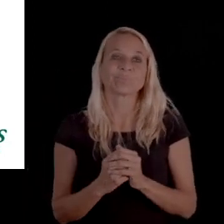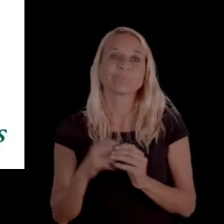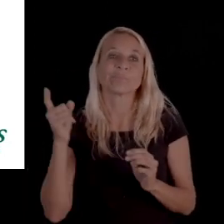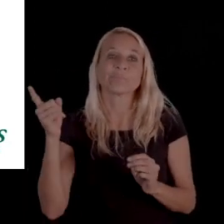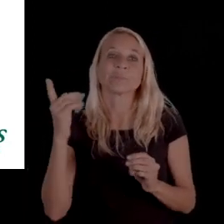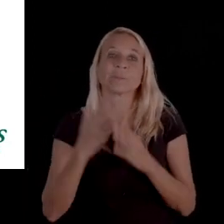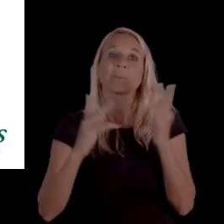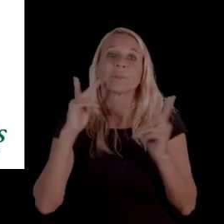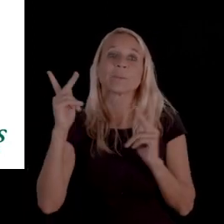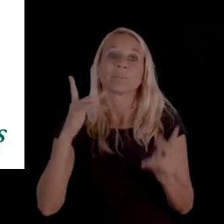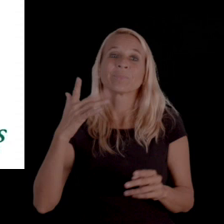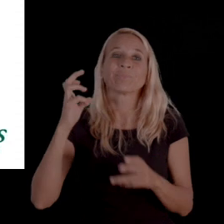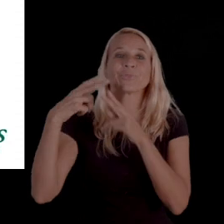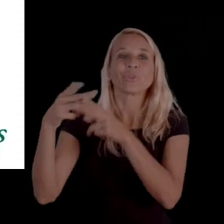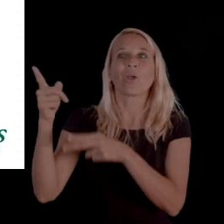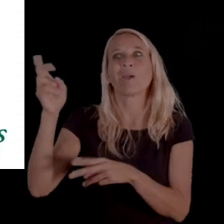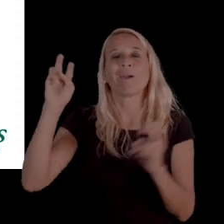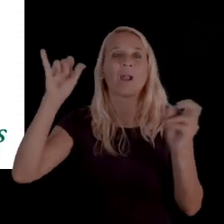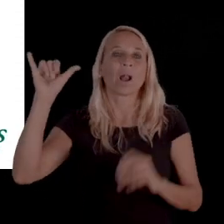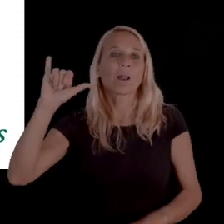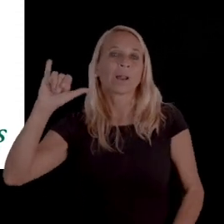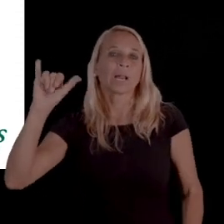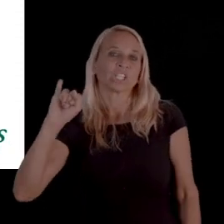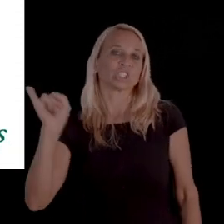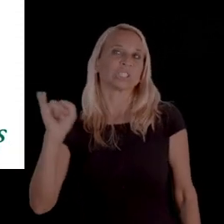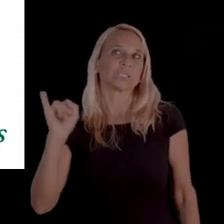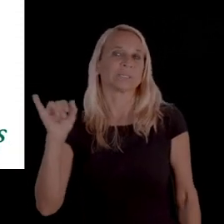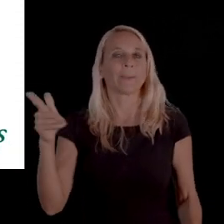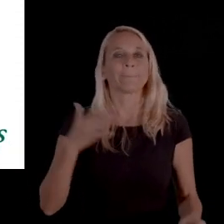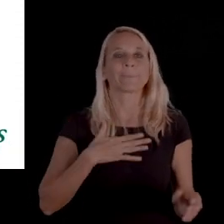Some people call them like this is my insurance, this is my health plan.